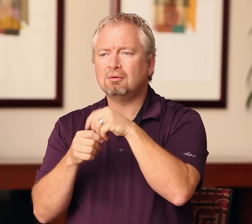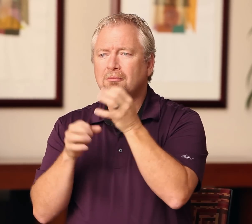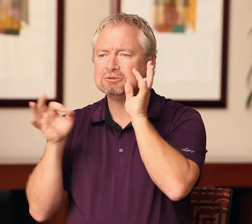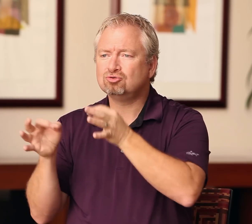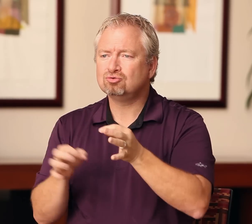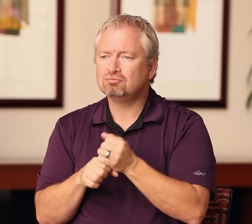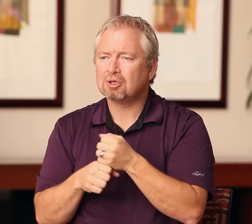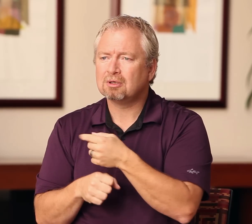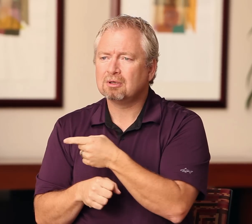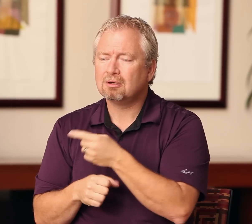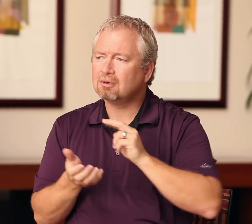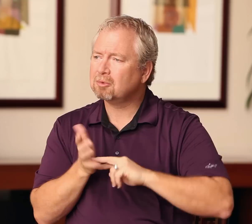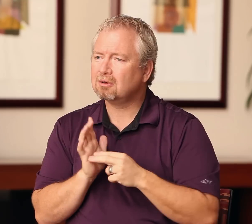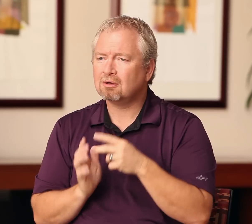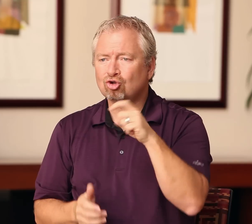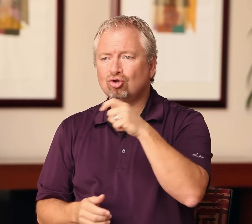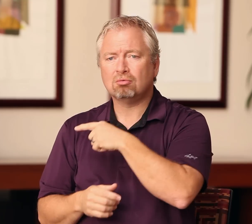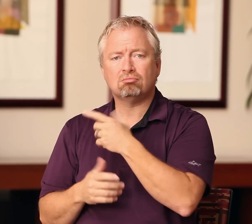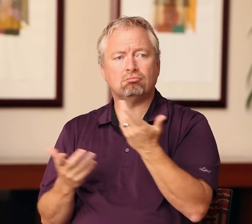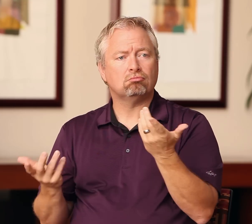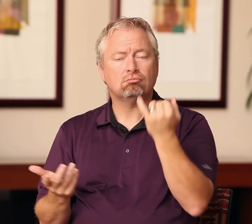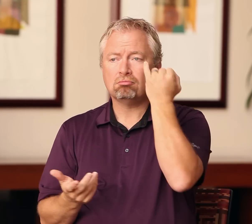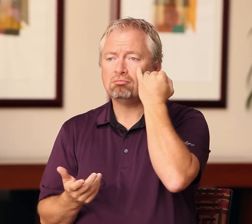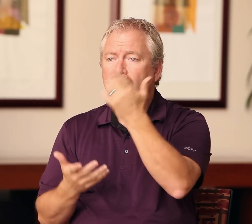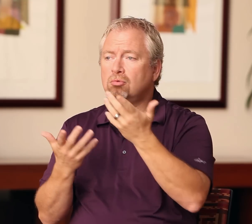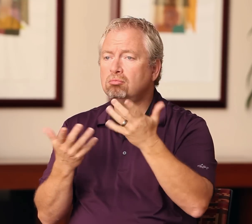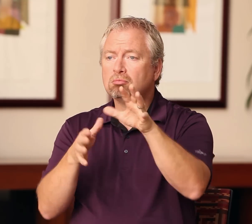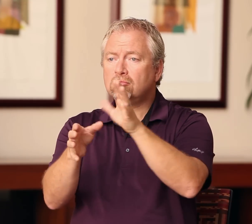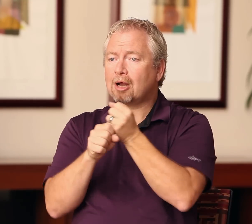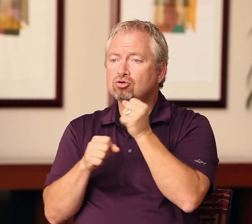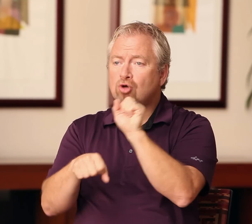They are not considering the deaf interpreters’ cultural immersion or experiences of oppression. Deaf interpreters should be involved in the decision-making process.